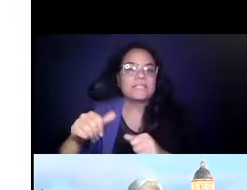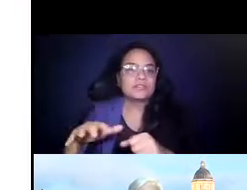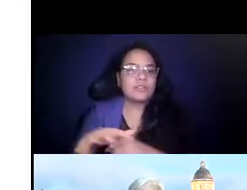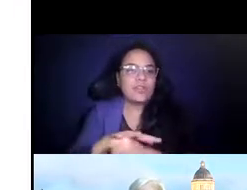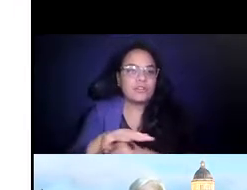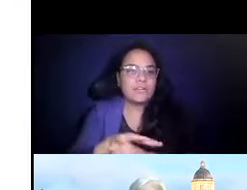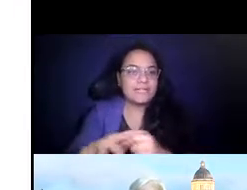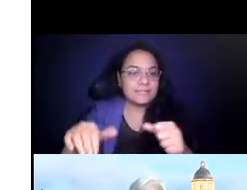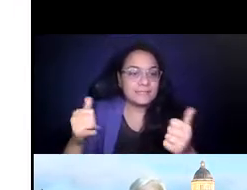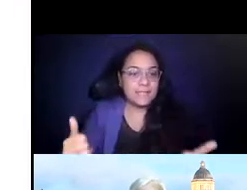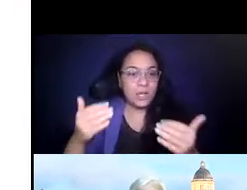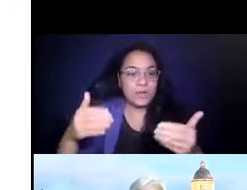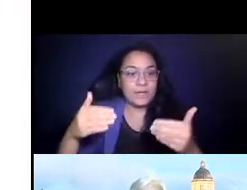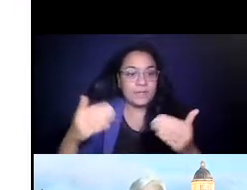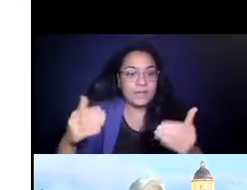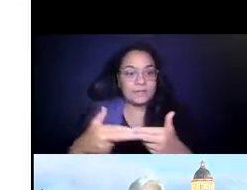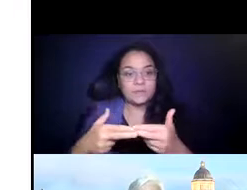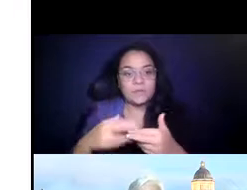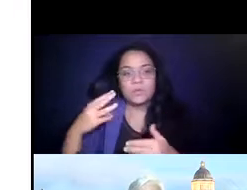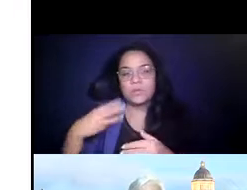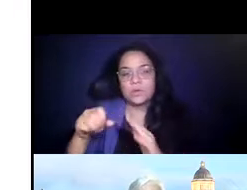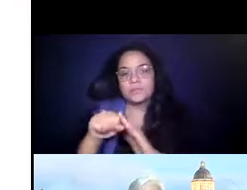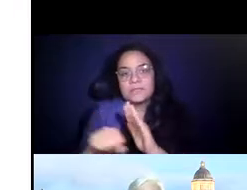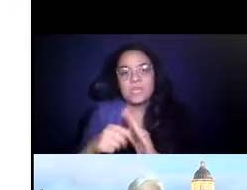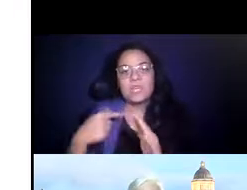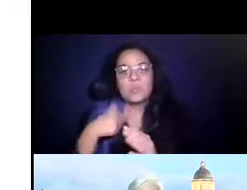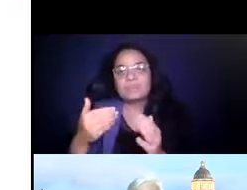14:24:49 So Washington State, we're rethinking transit, spurred by the pandemic.